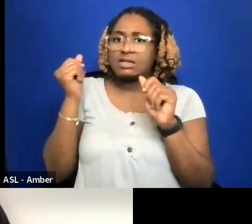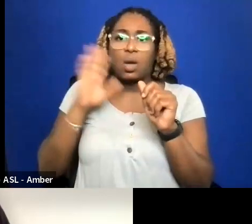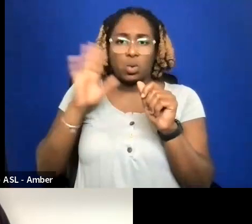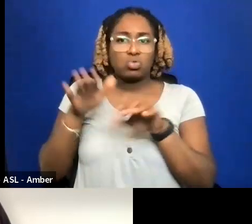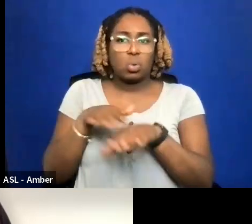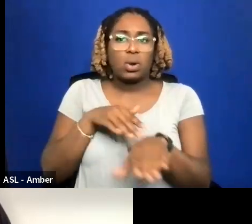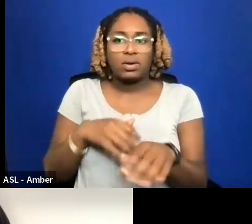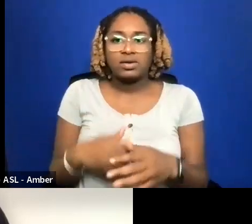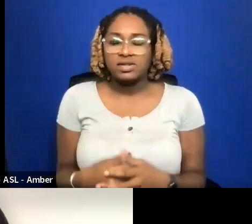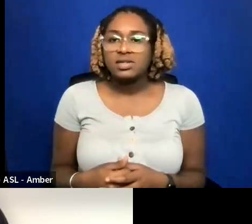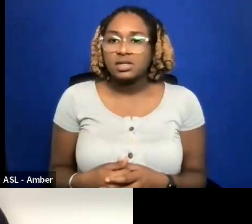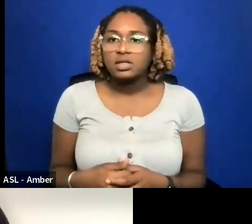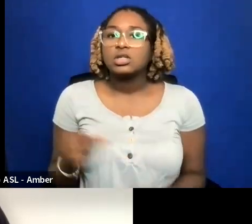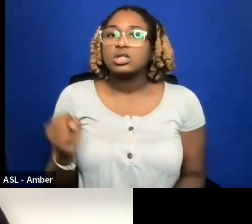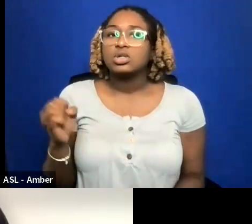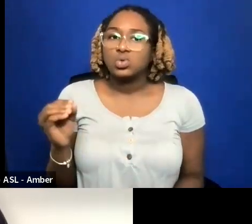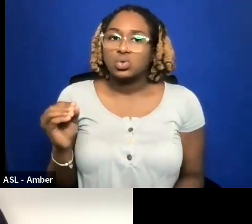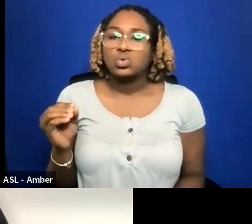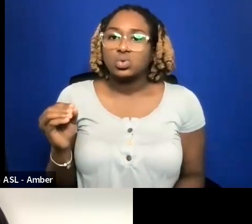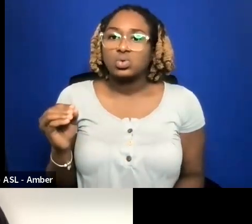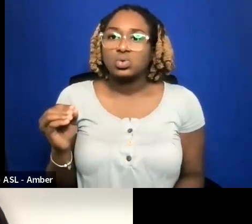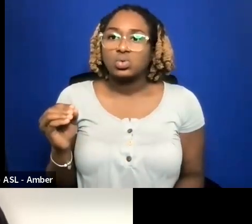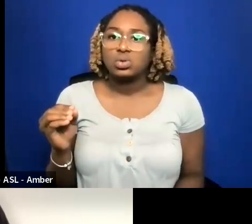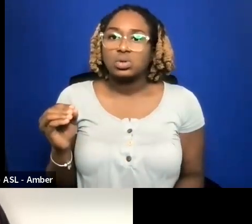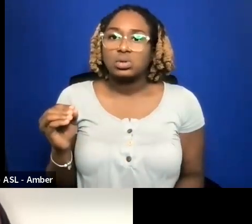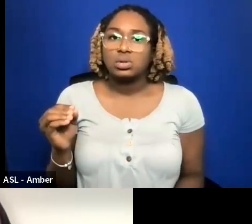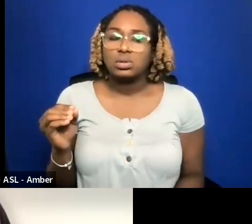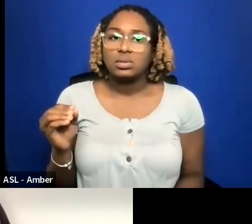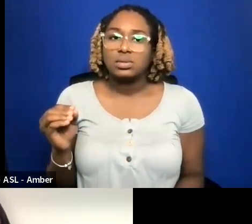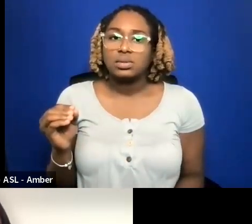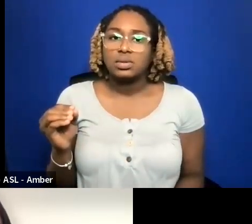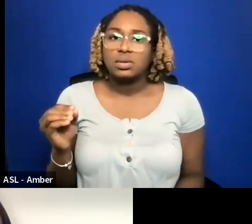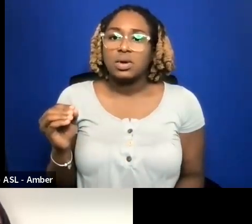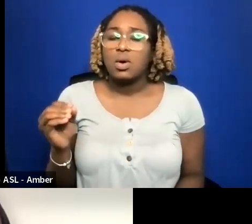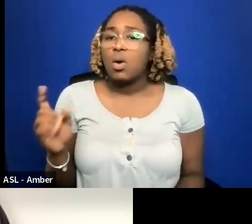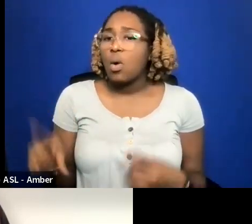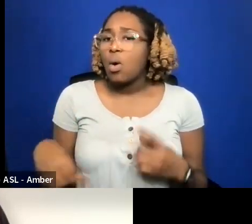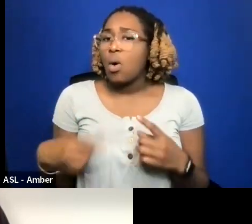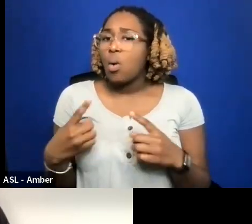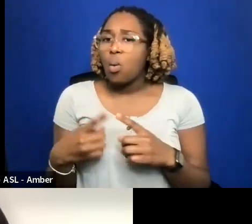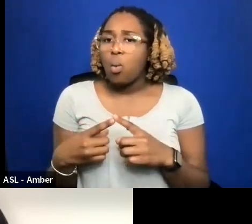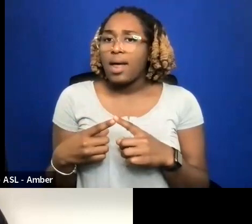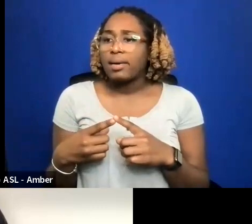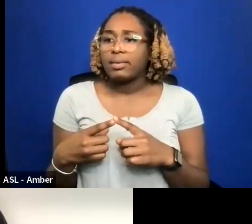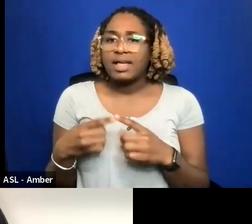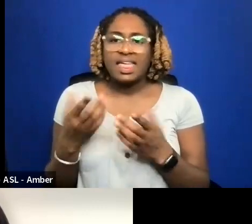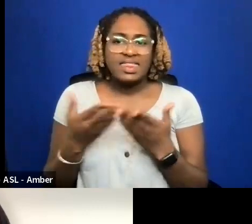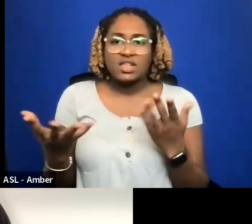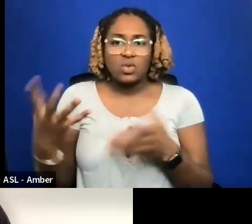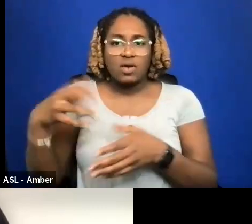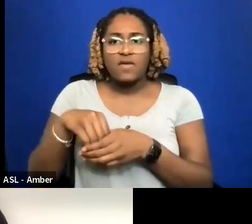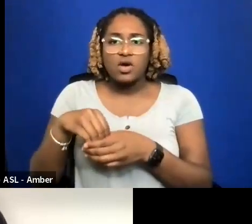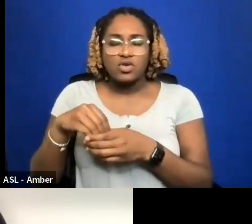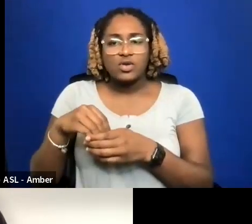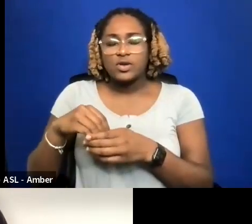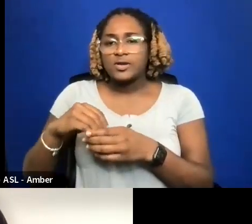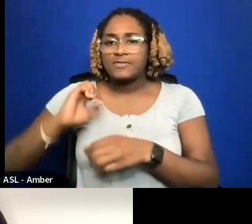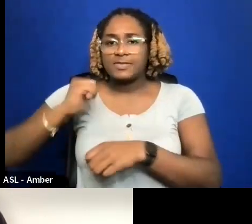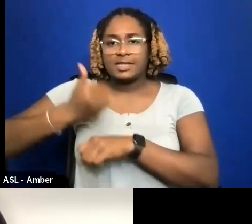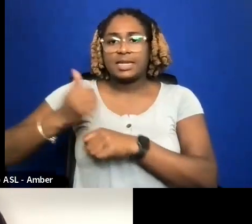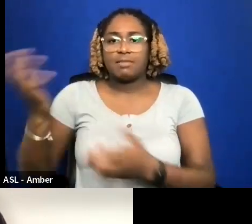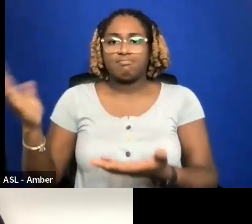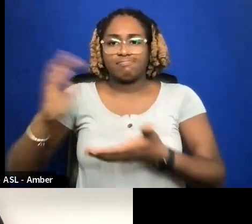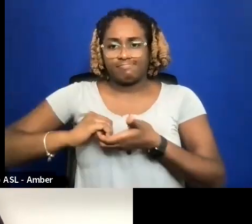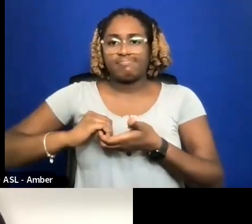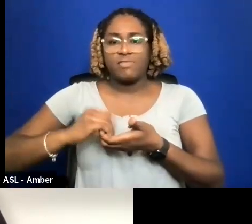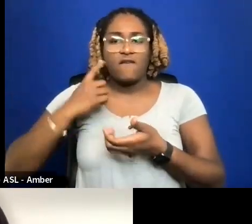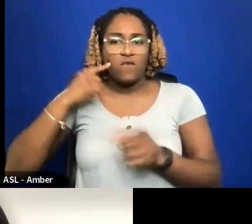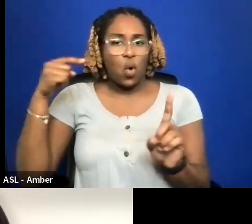AND SO WHENEVER ANYTHING WAS INVOLVED WITH CREATING PARTNERSHIPS FOR HER, IT WAS BASED ON THE LENS